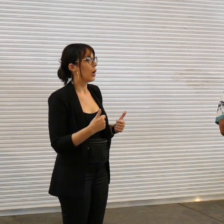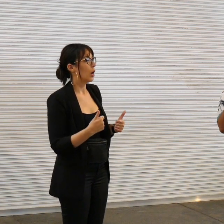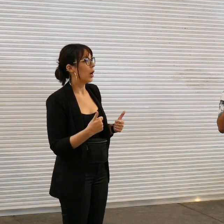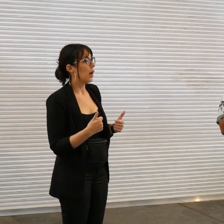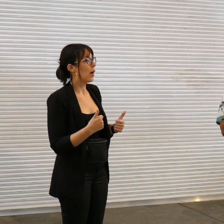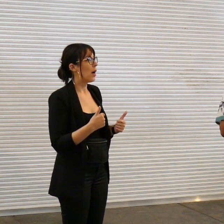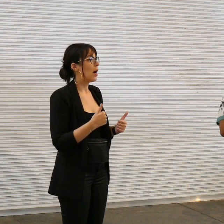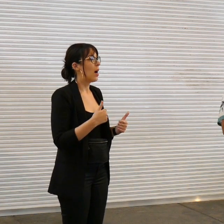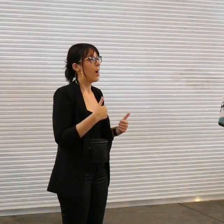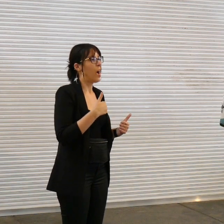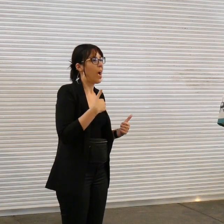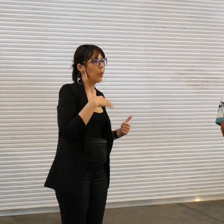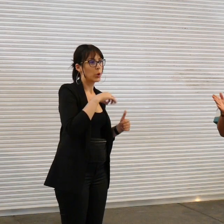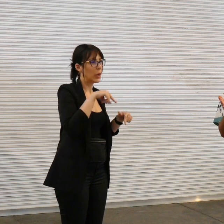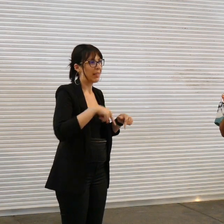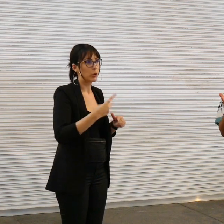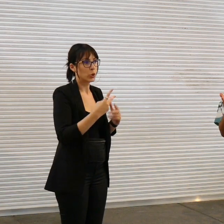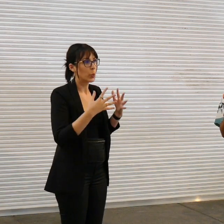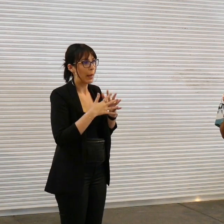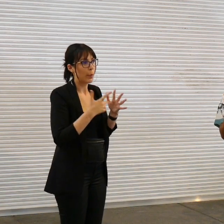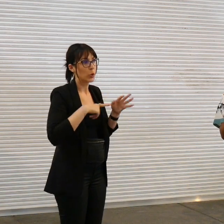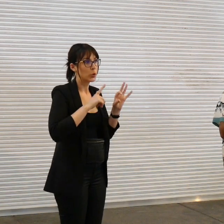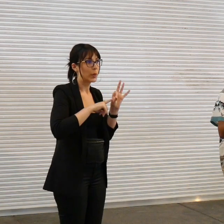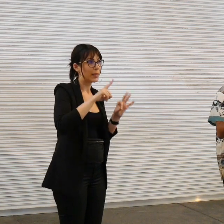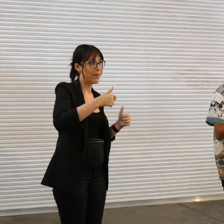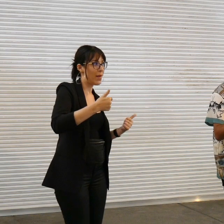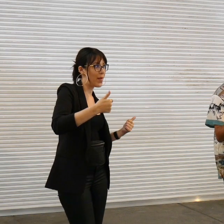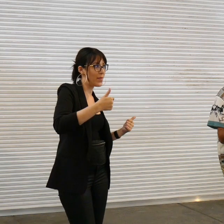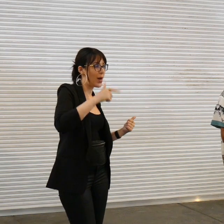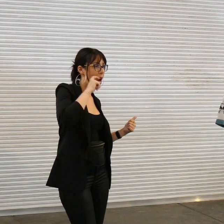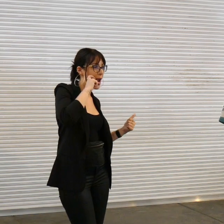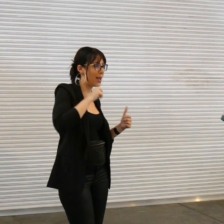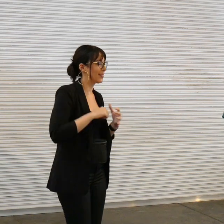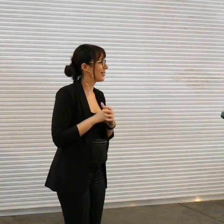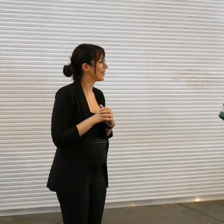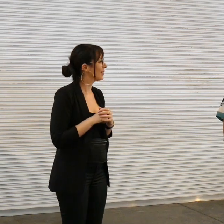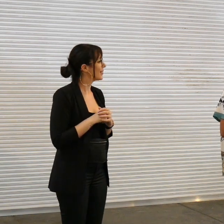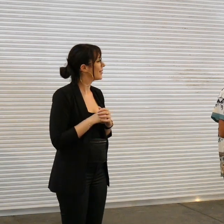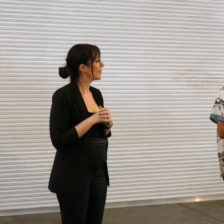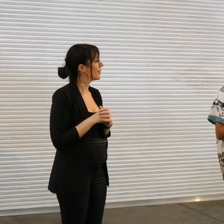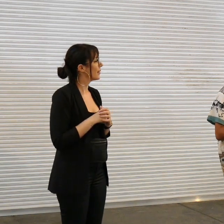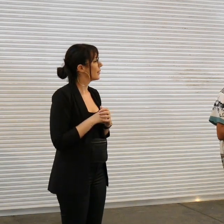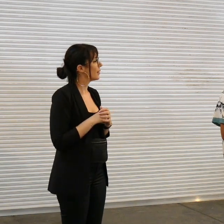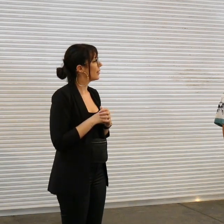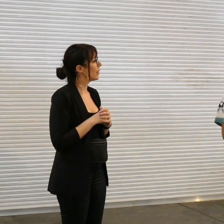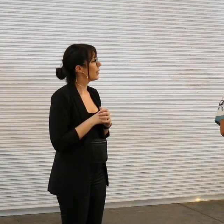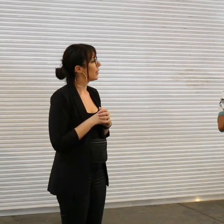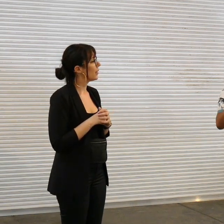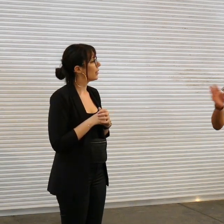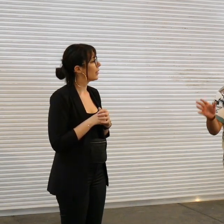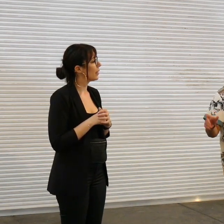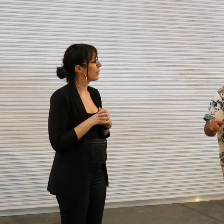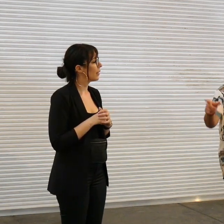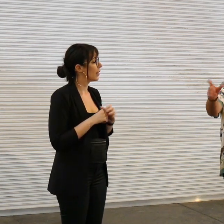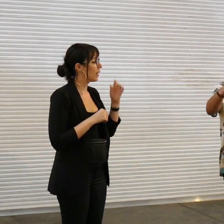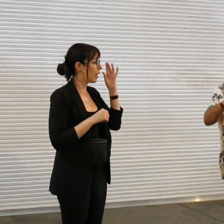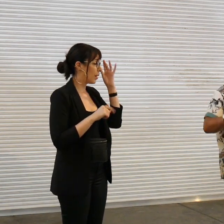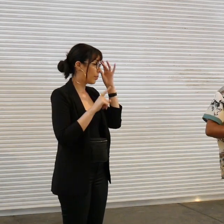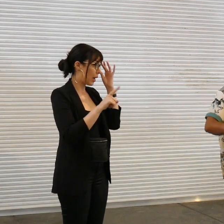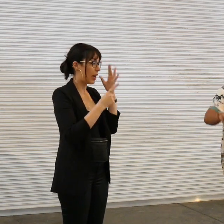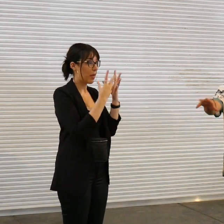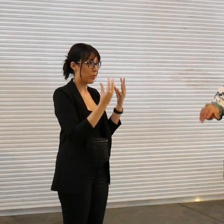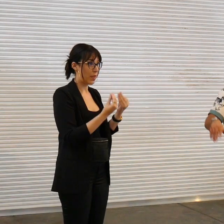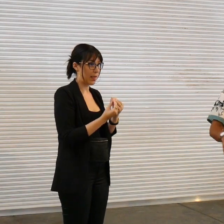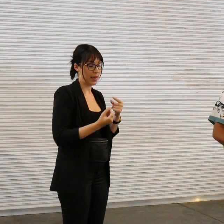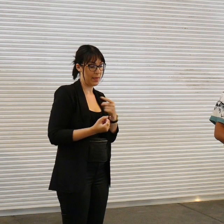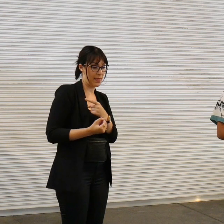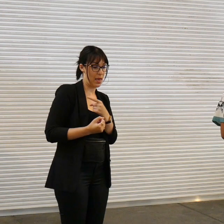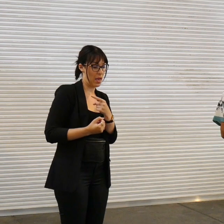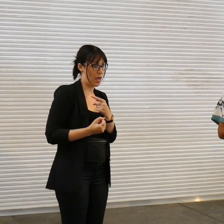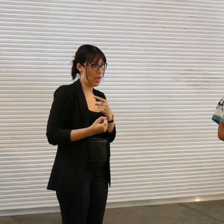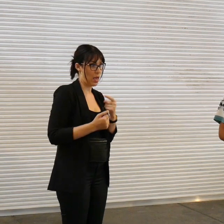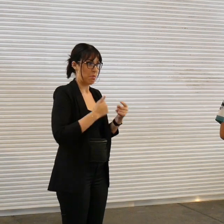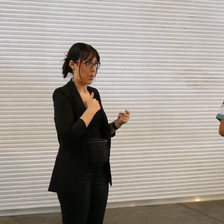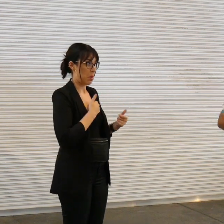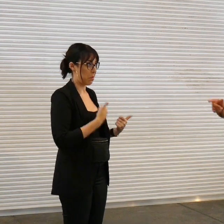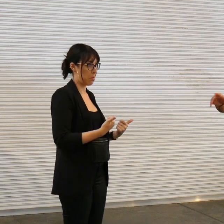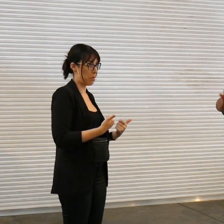from Queensland mean fun fun uh everything in there I mean that pretty good except the rocks